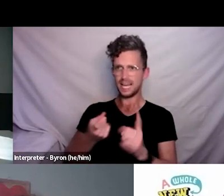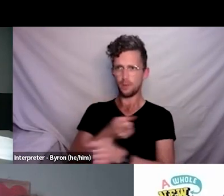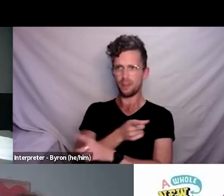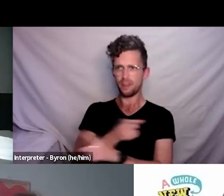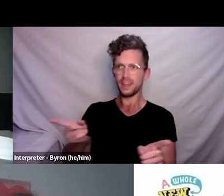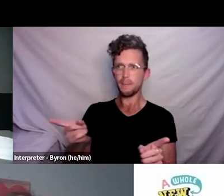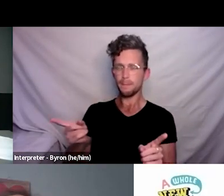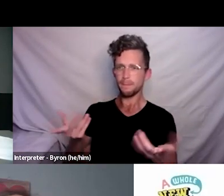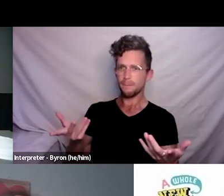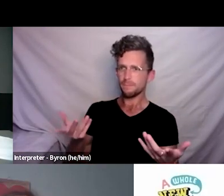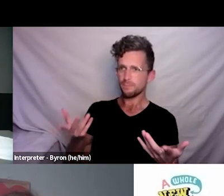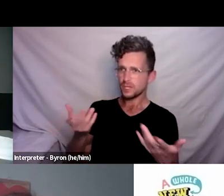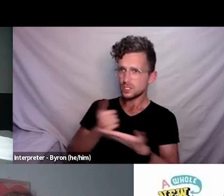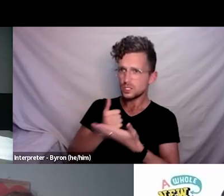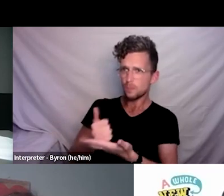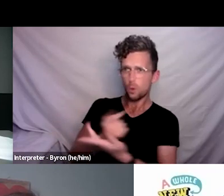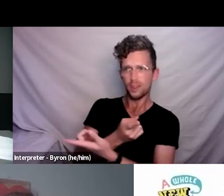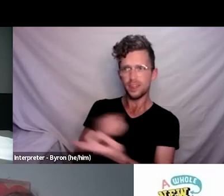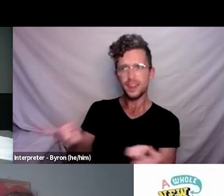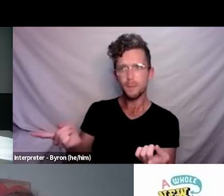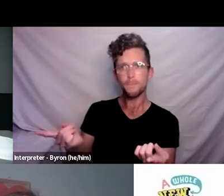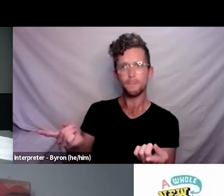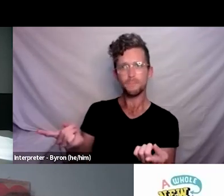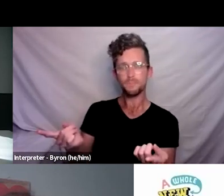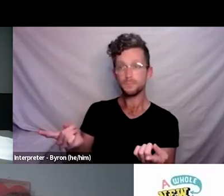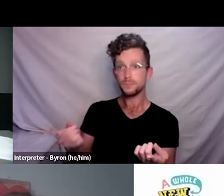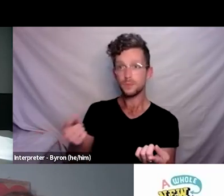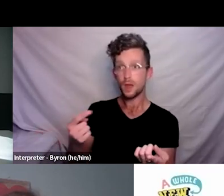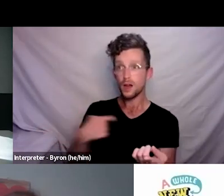because the problem is that, don’t get me wrong I’m not racist, but a lot of able bodied